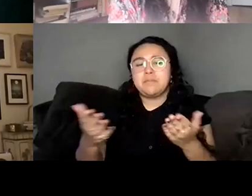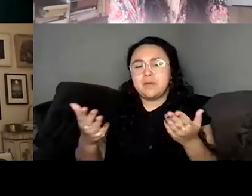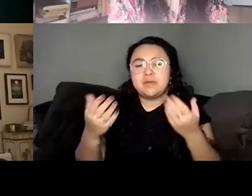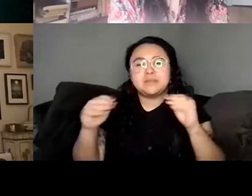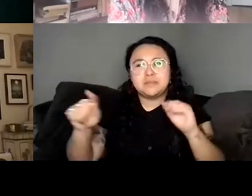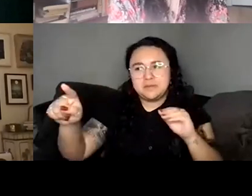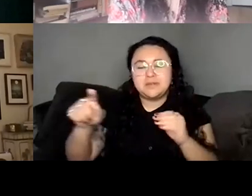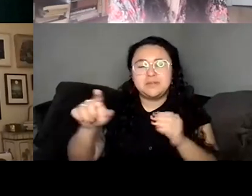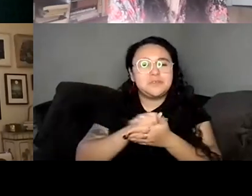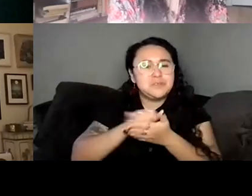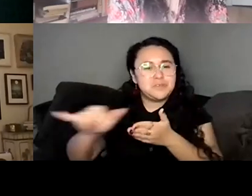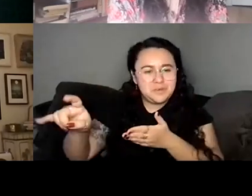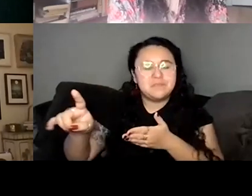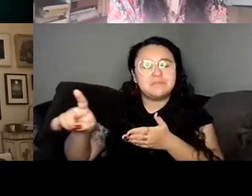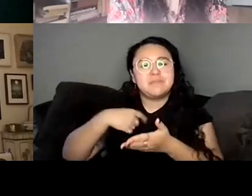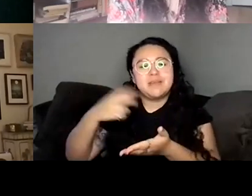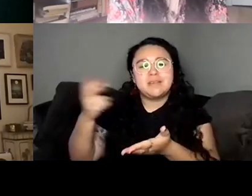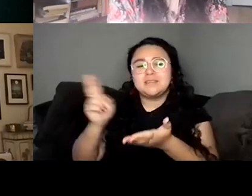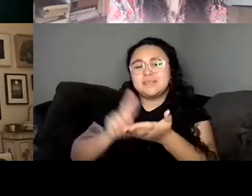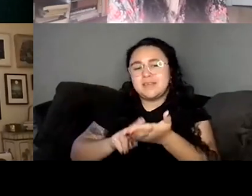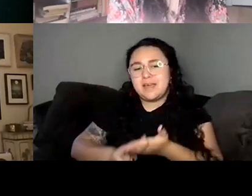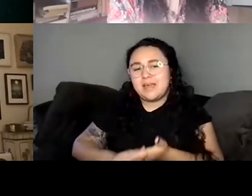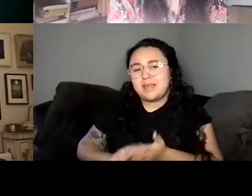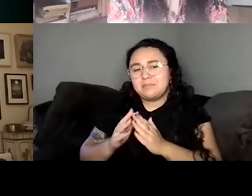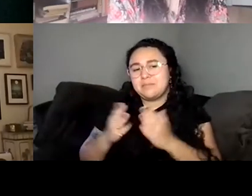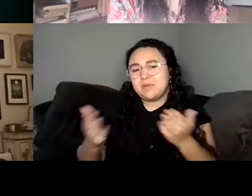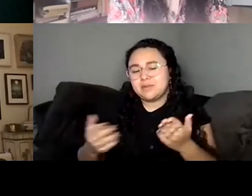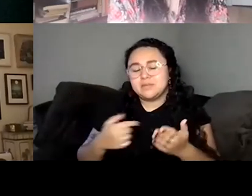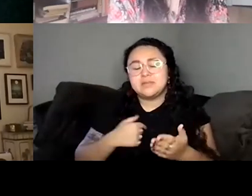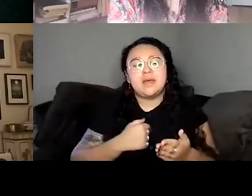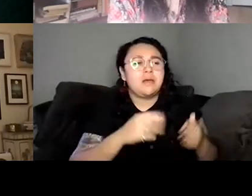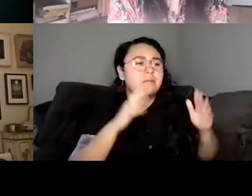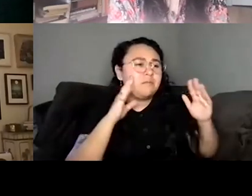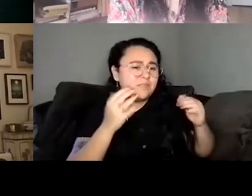as well as I'm Hutto. That's a really beautiful question. I think I want my book to definitely